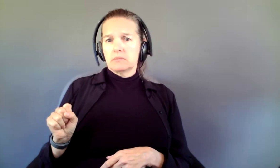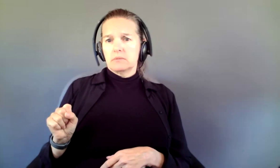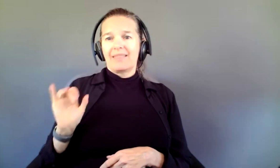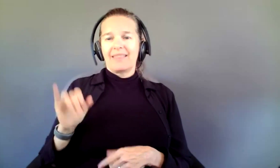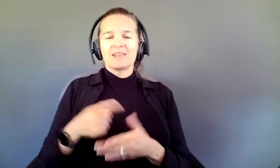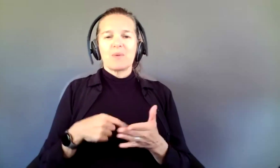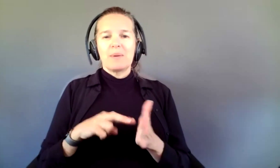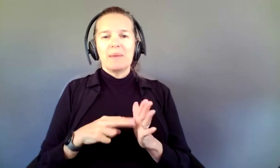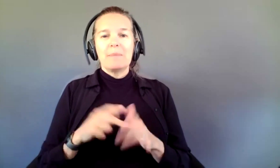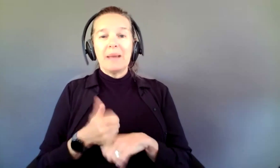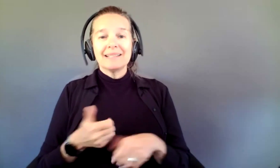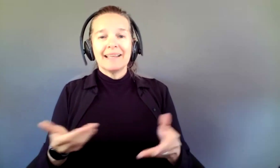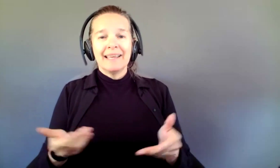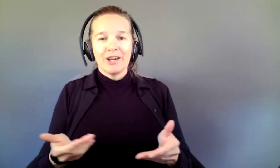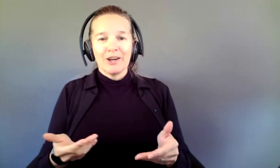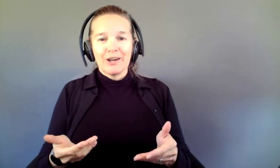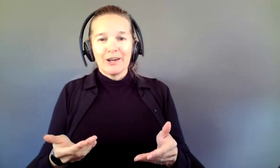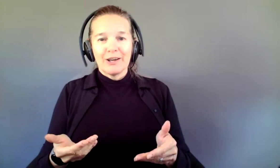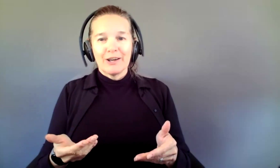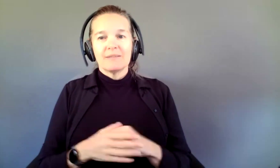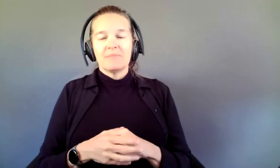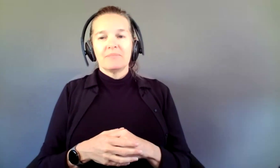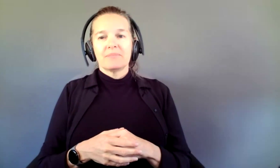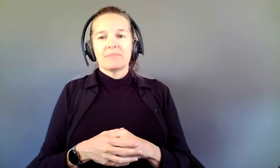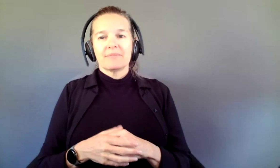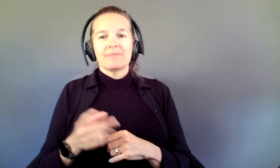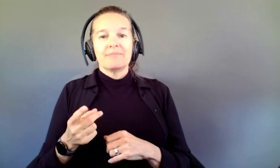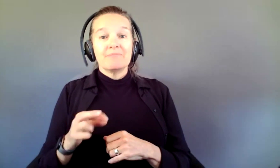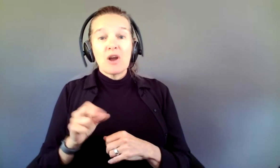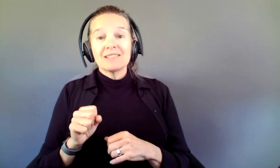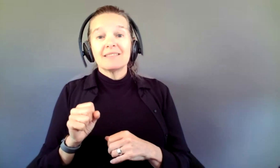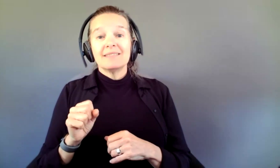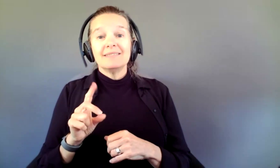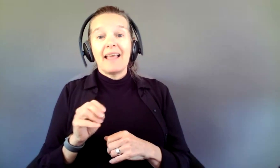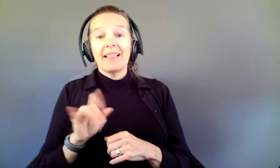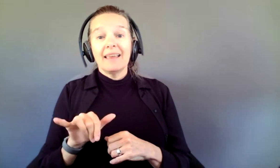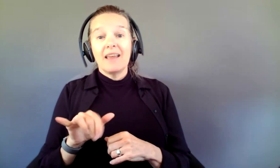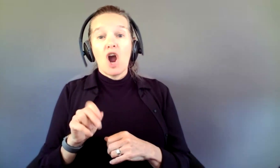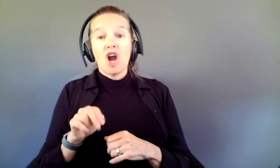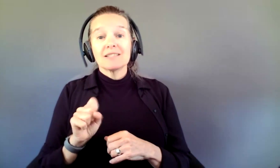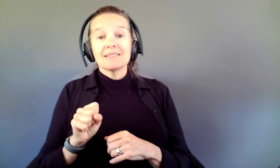based here in. Paris Bailey Arts is based here in the United States, partnering with artists